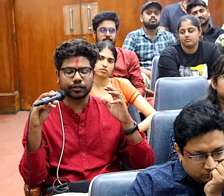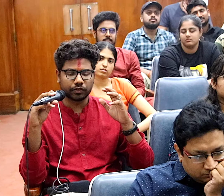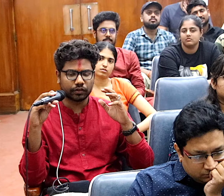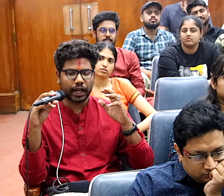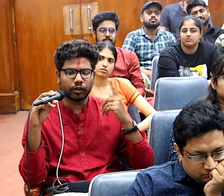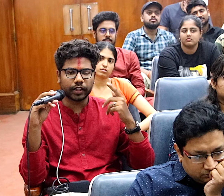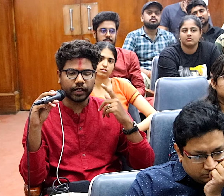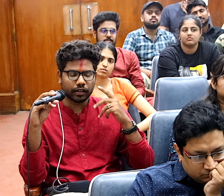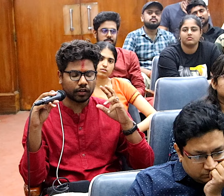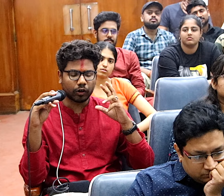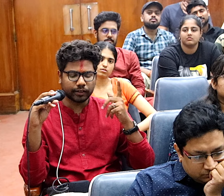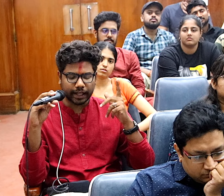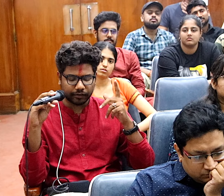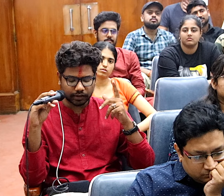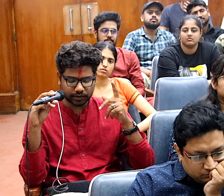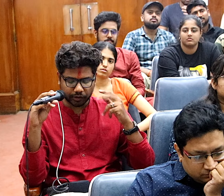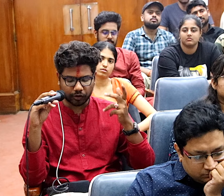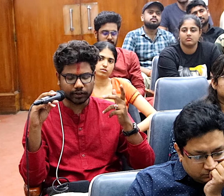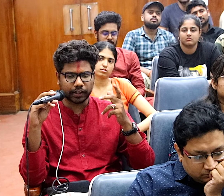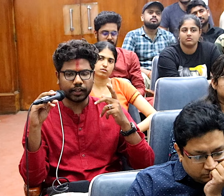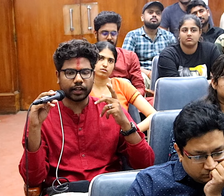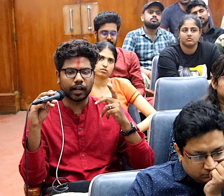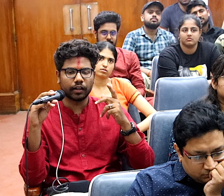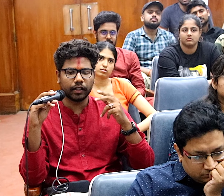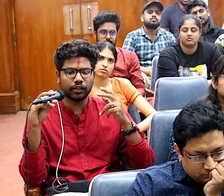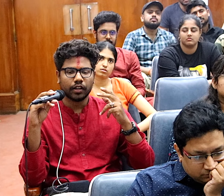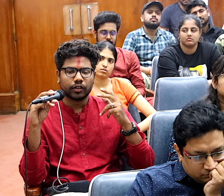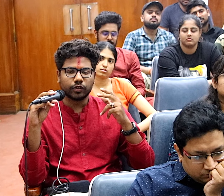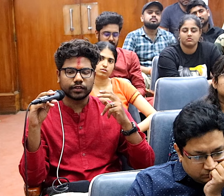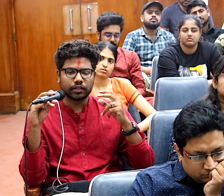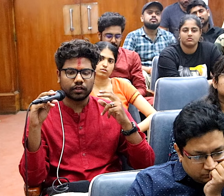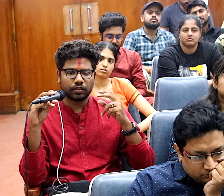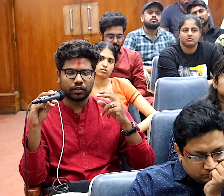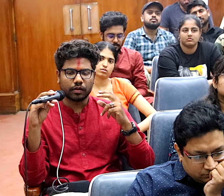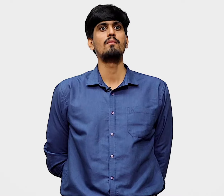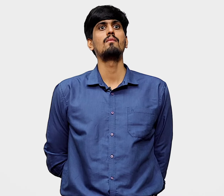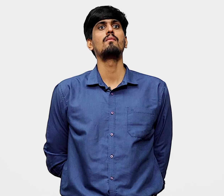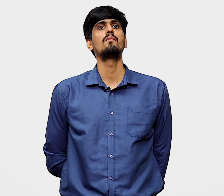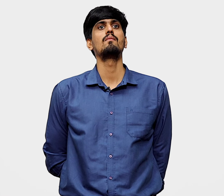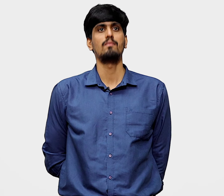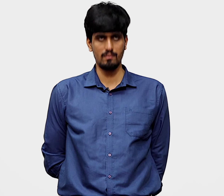So I already always have this curiosity regarding those mock meat products,